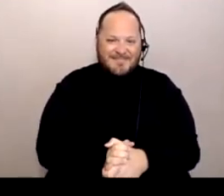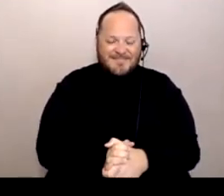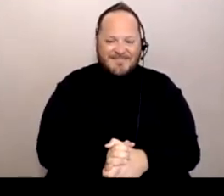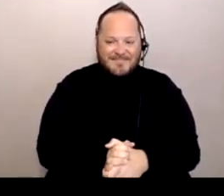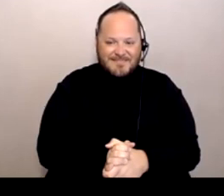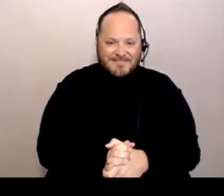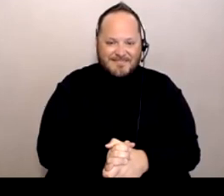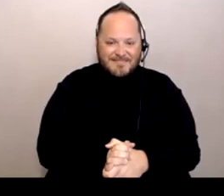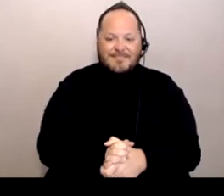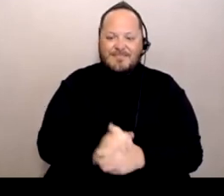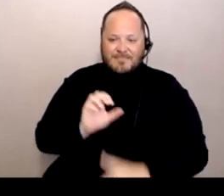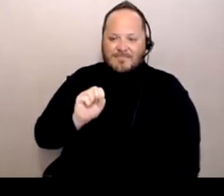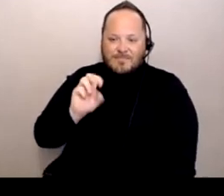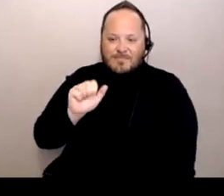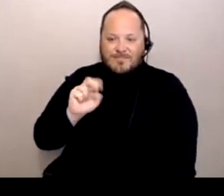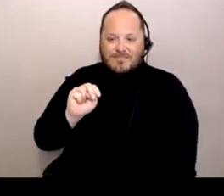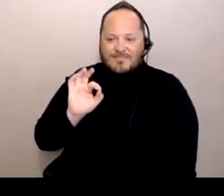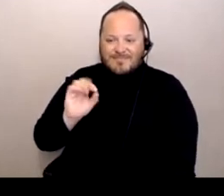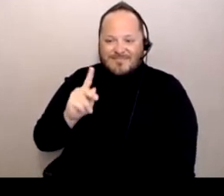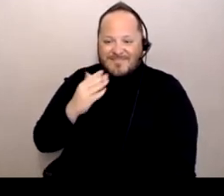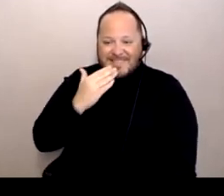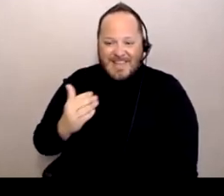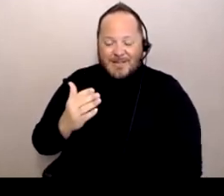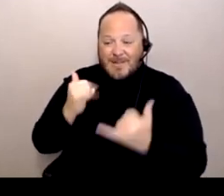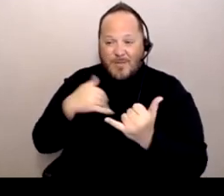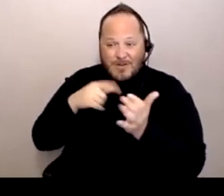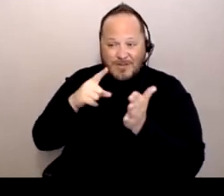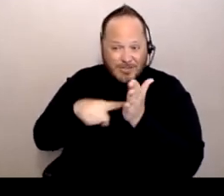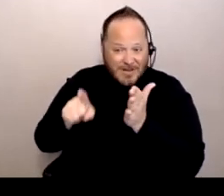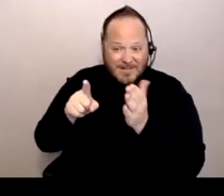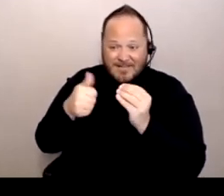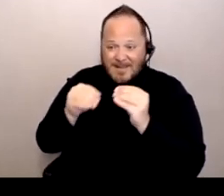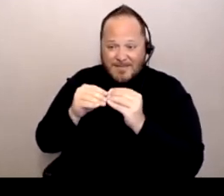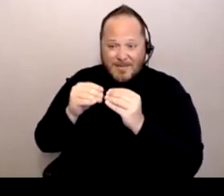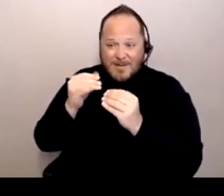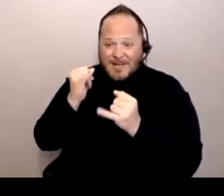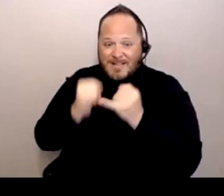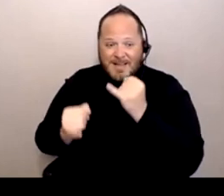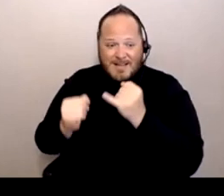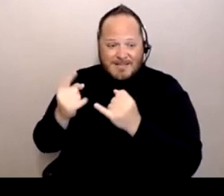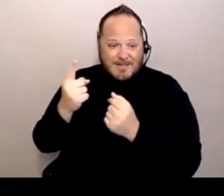[Susan] Thank you. Now I just wanted to check to see if there was anybody that had raised their hand